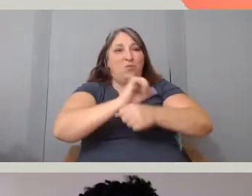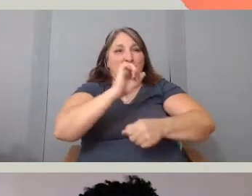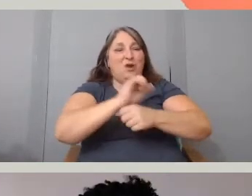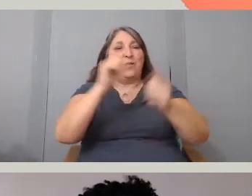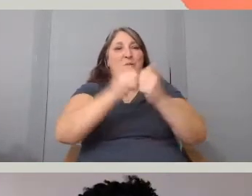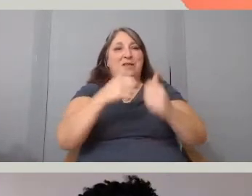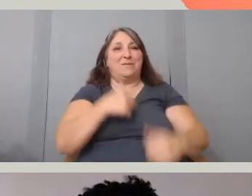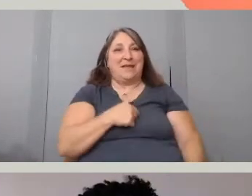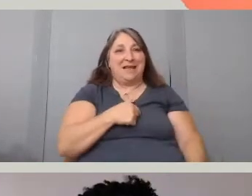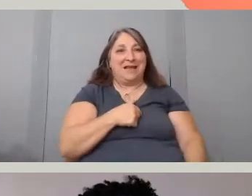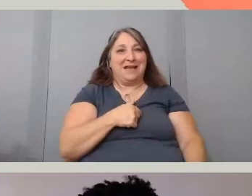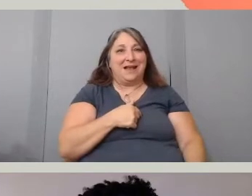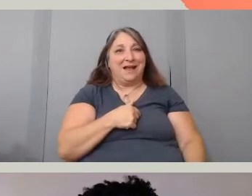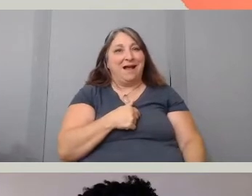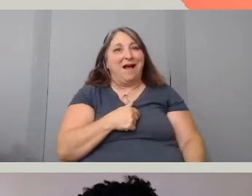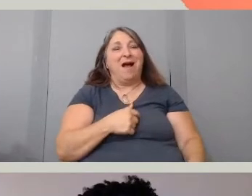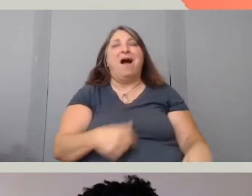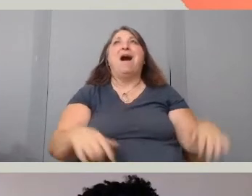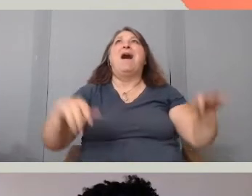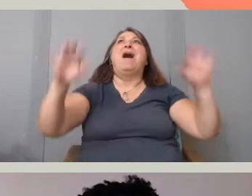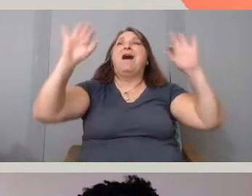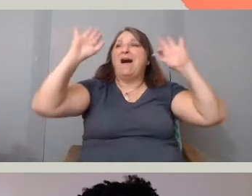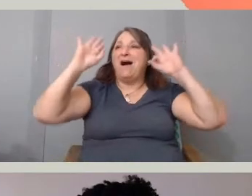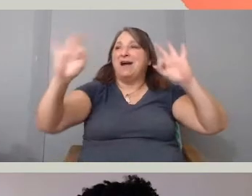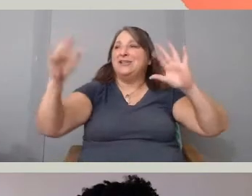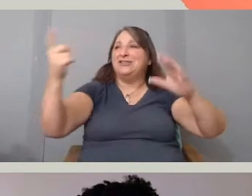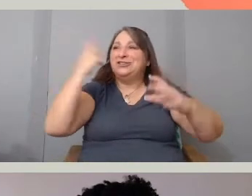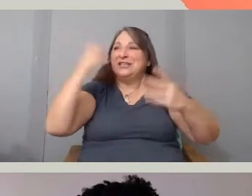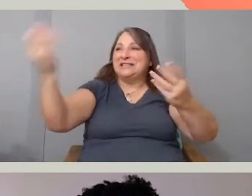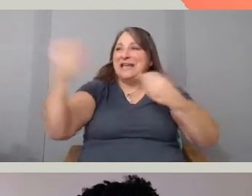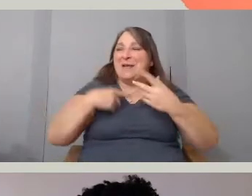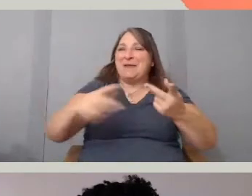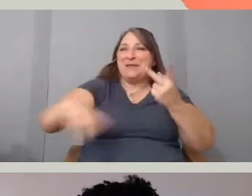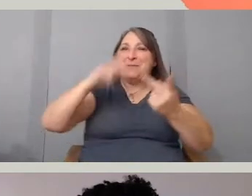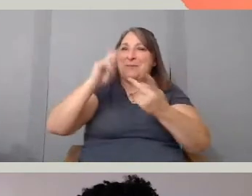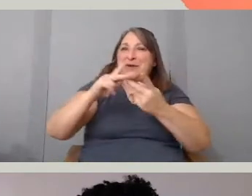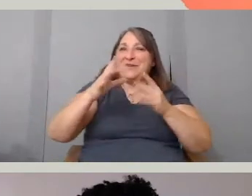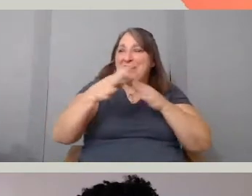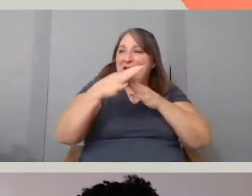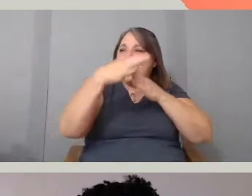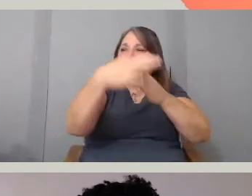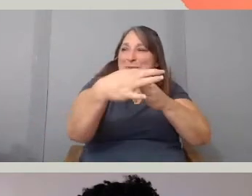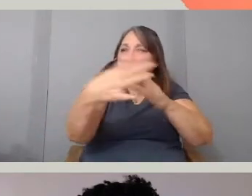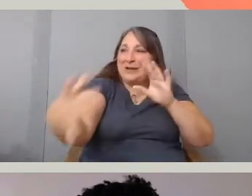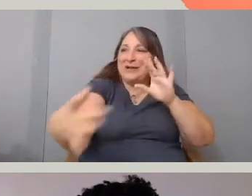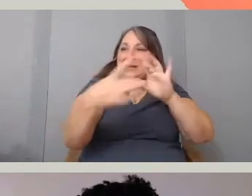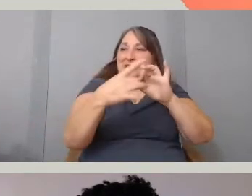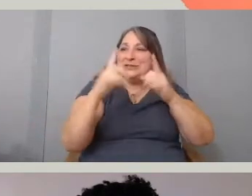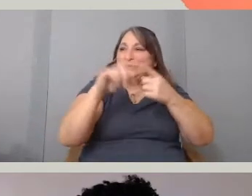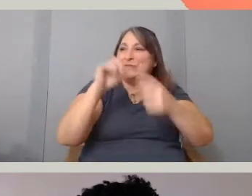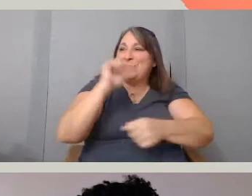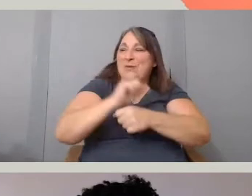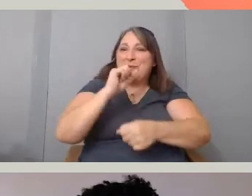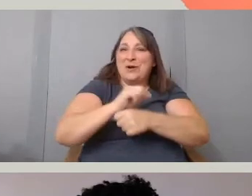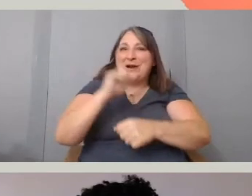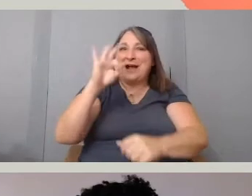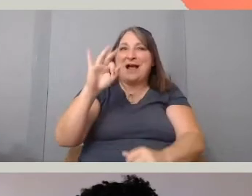You just gave me the perfect segue into the work of Chase Joynt